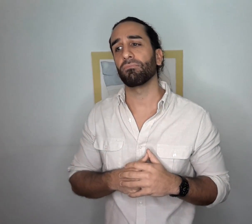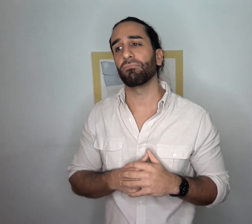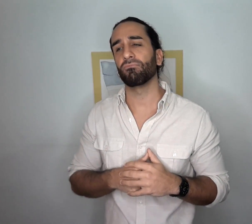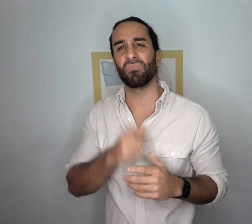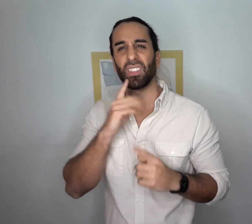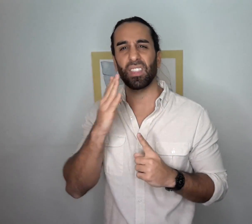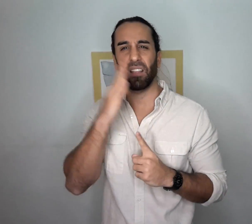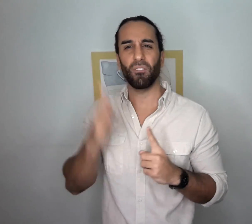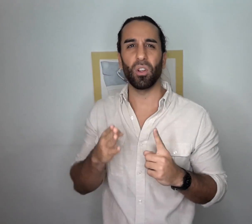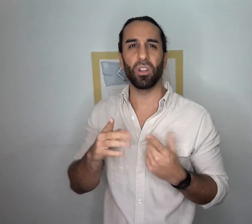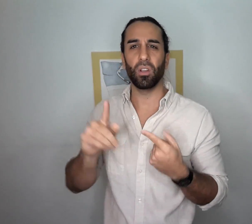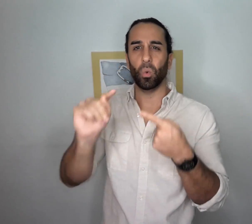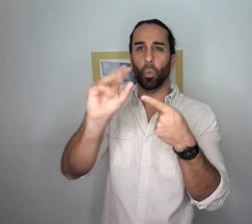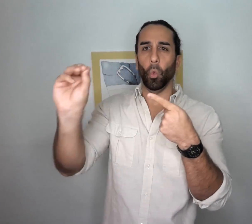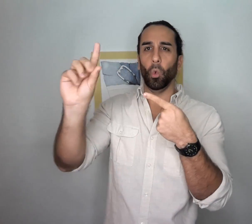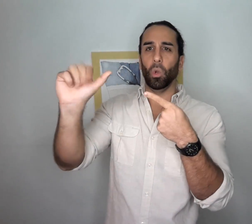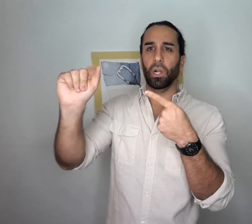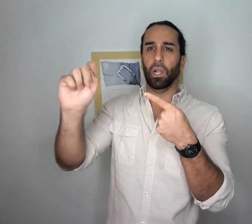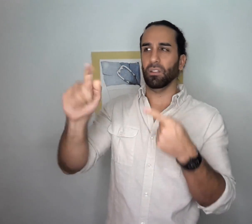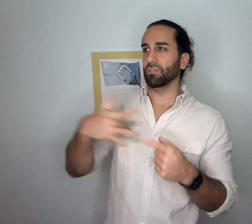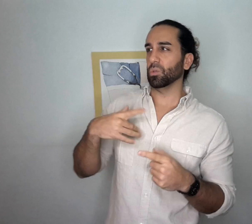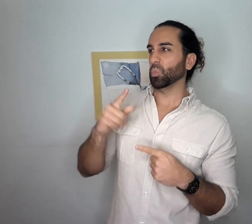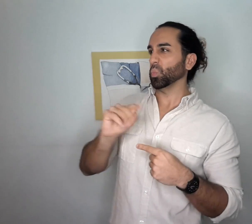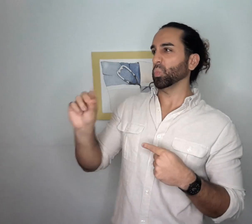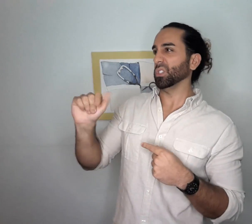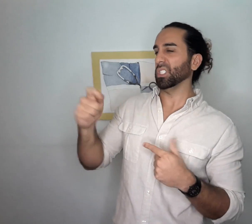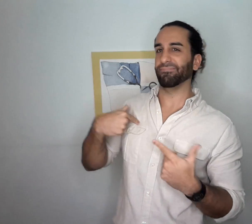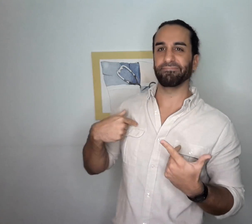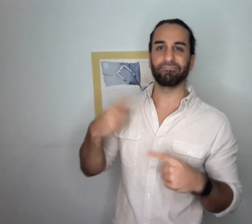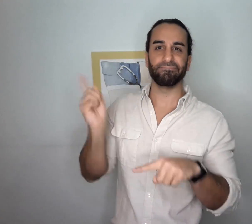It is never "too late".